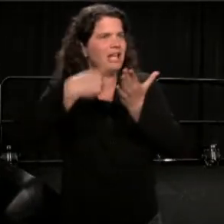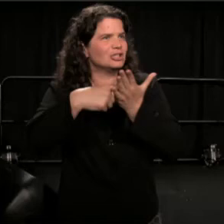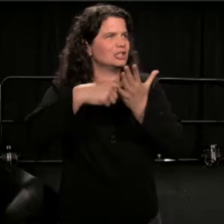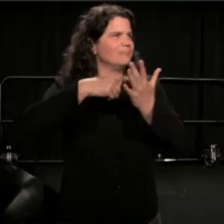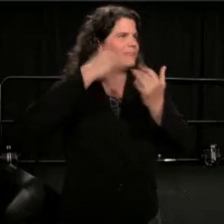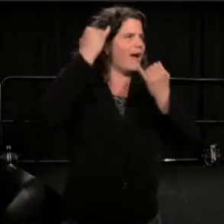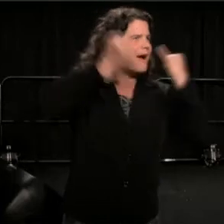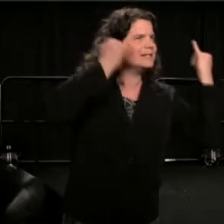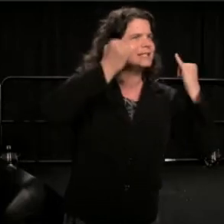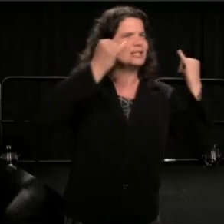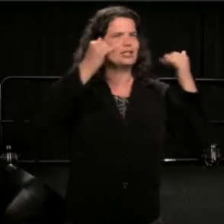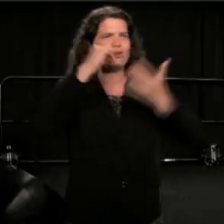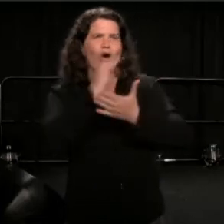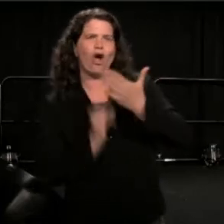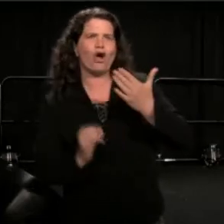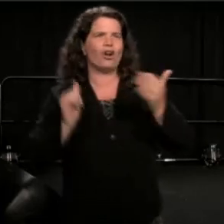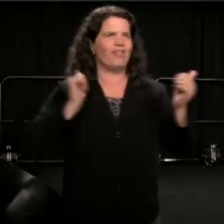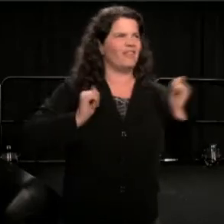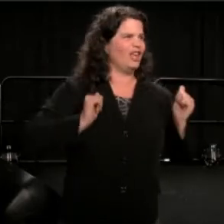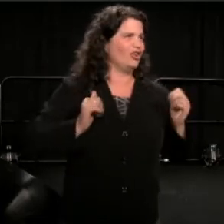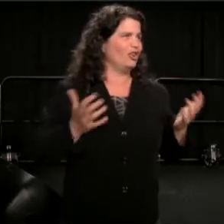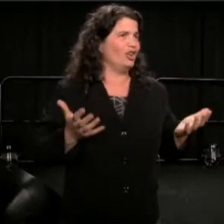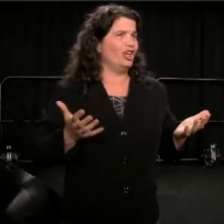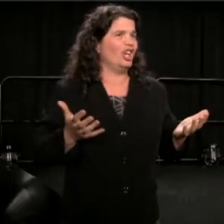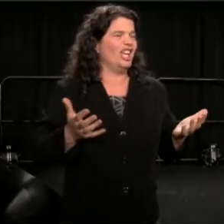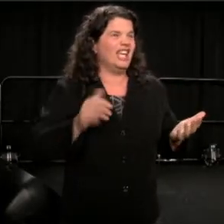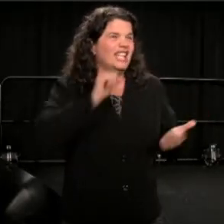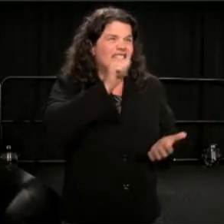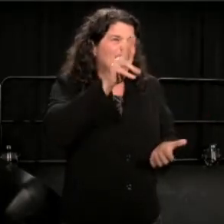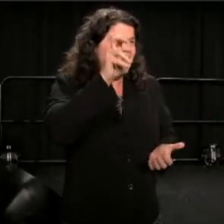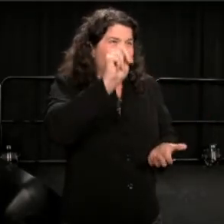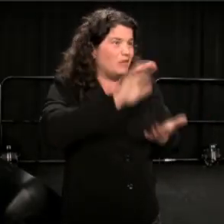was not even the boxing match people thought it would be.